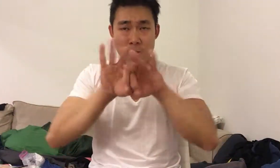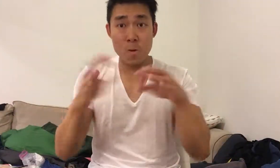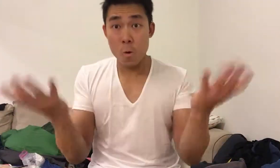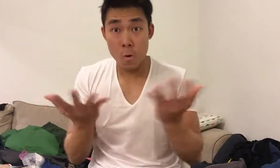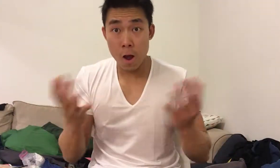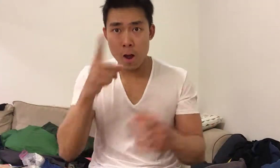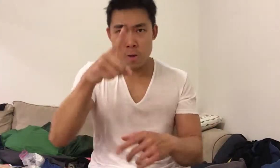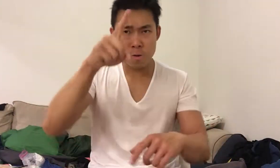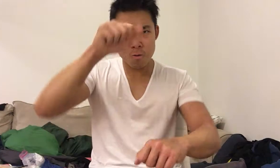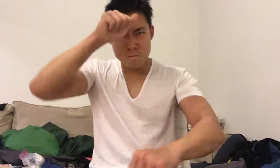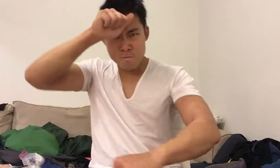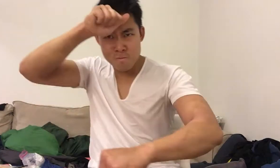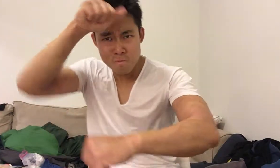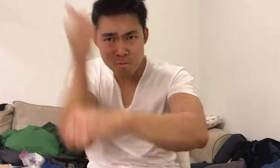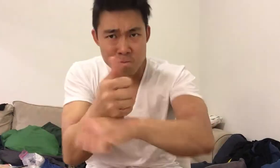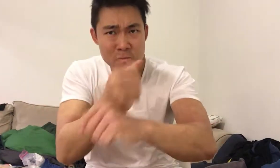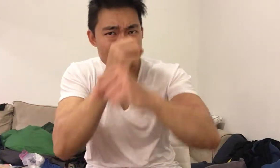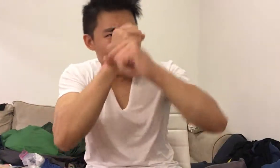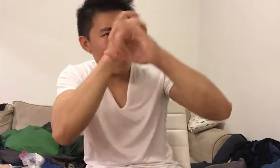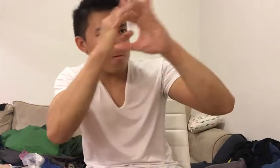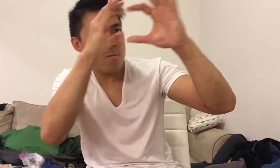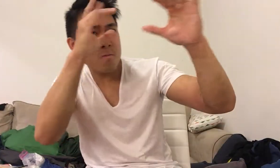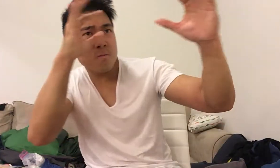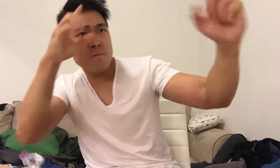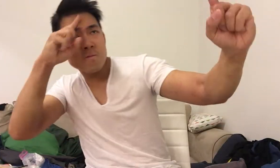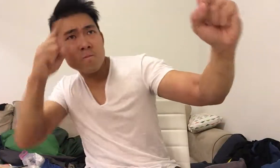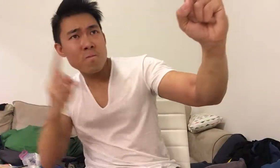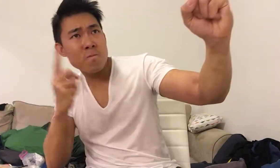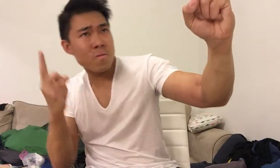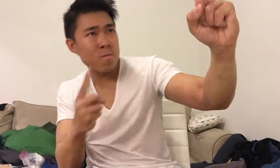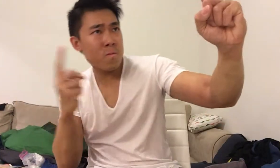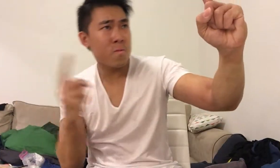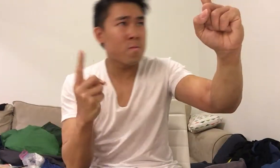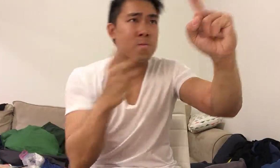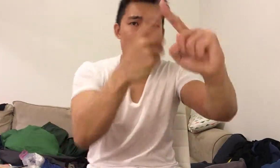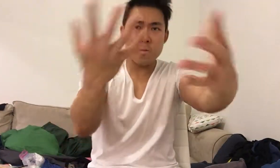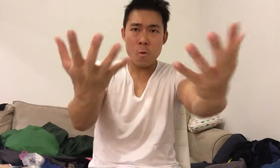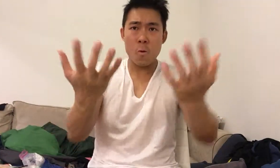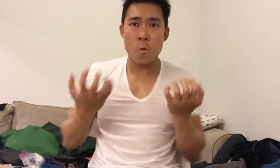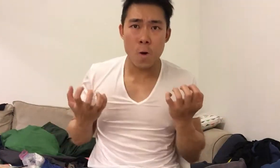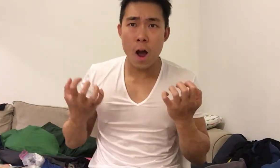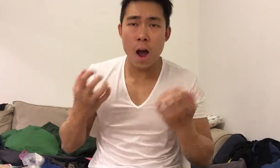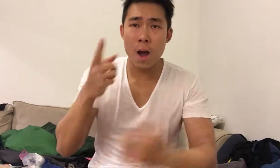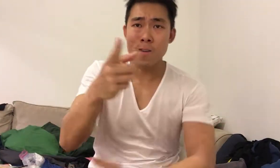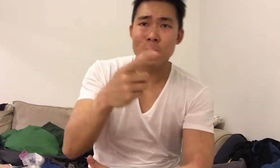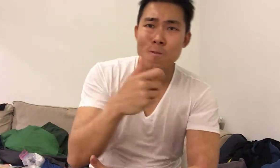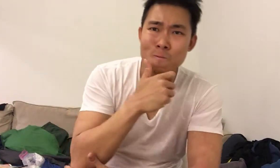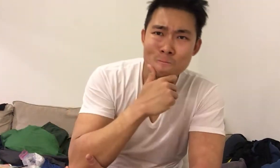It's important to establish your goals, your passion, and your dreams in your life.